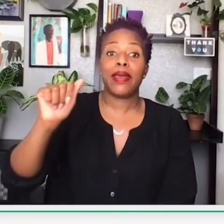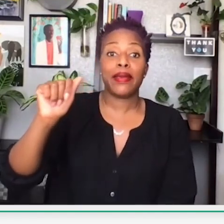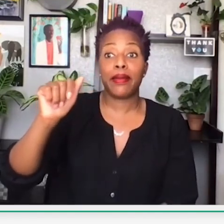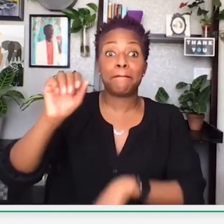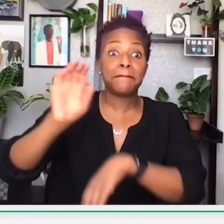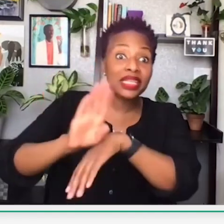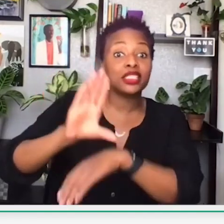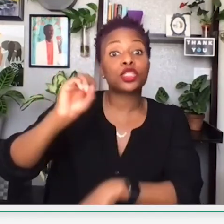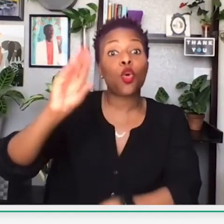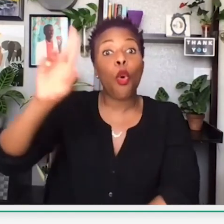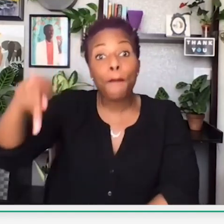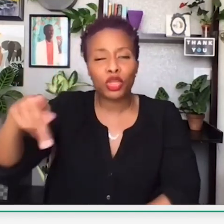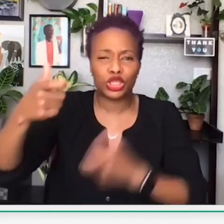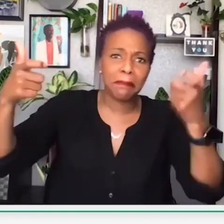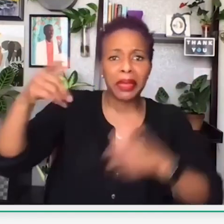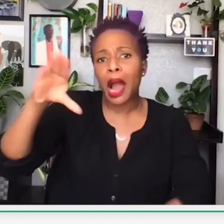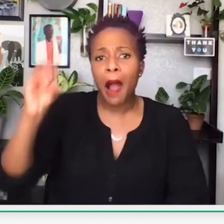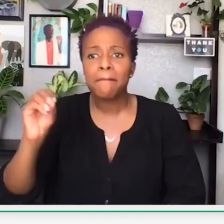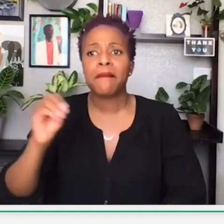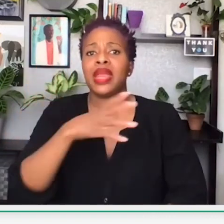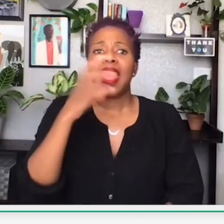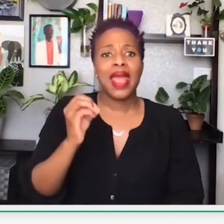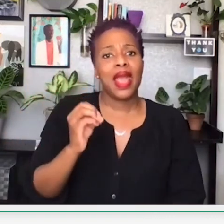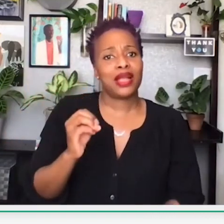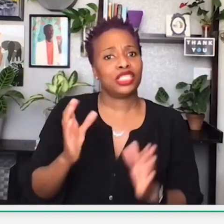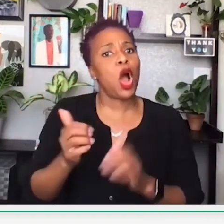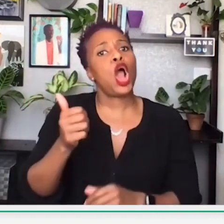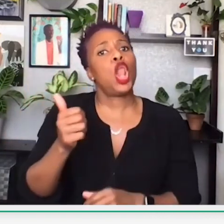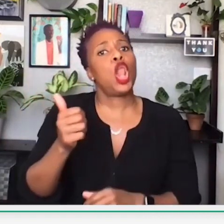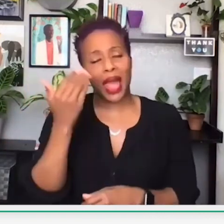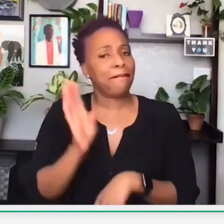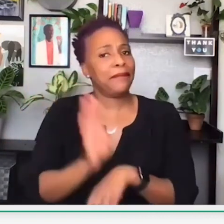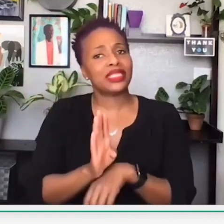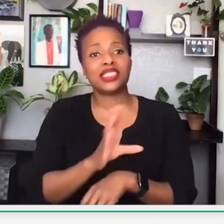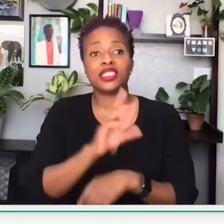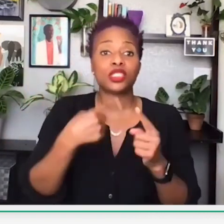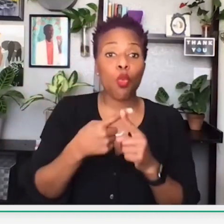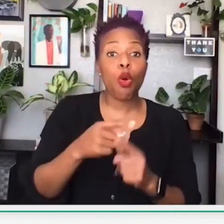if you are a business, corporation, or have access to a bigger company,